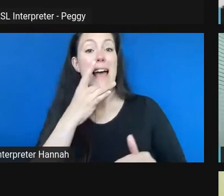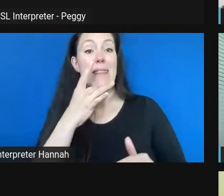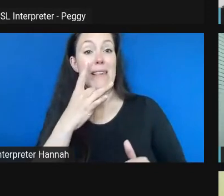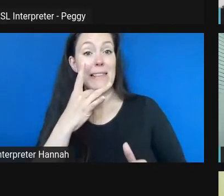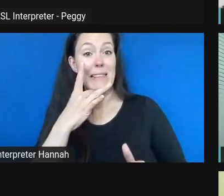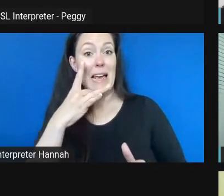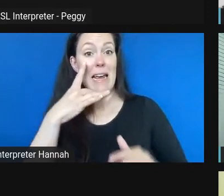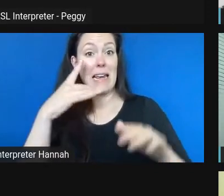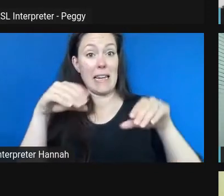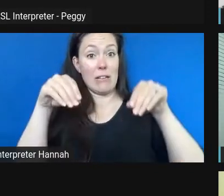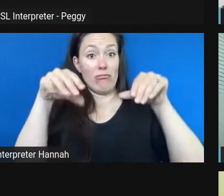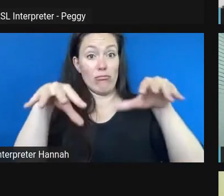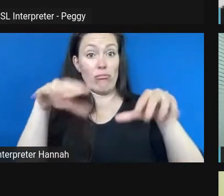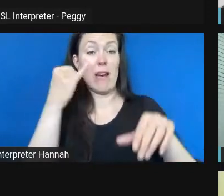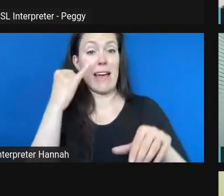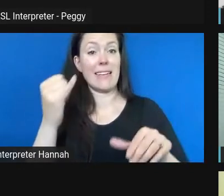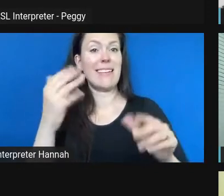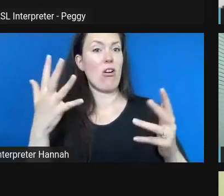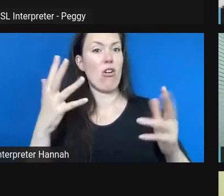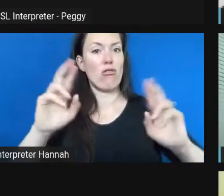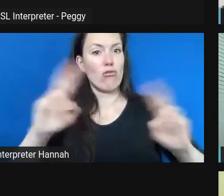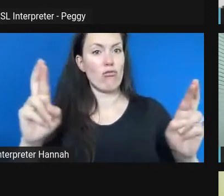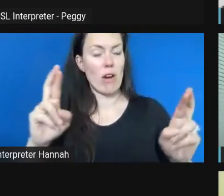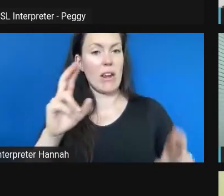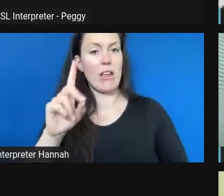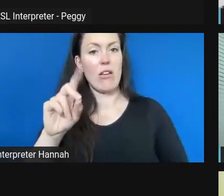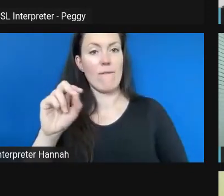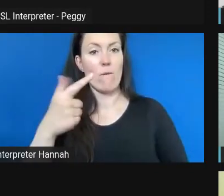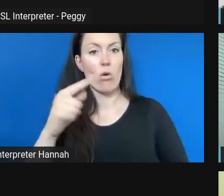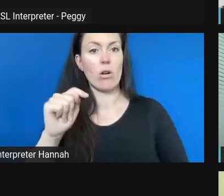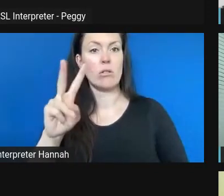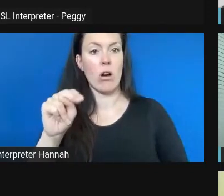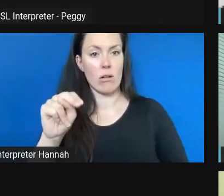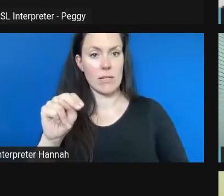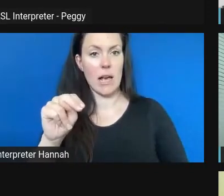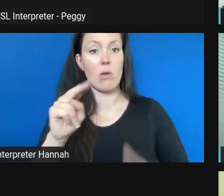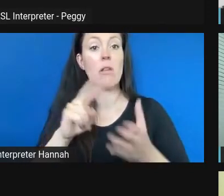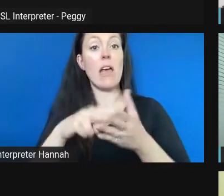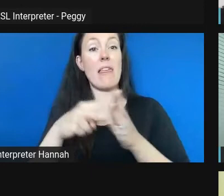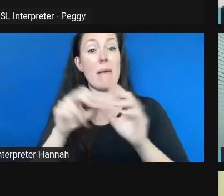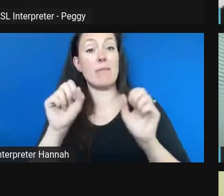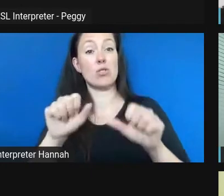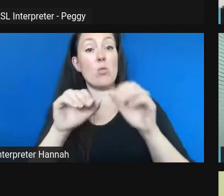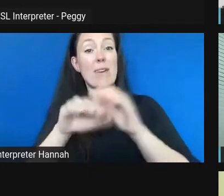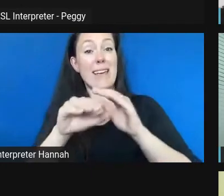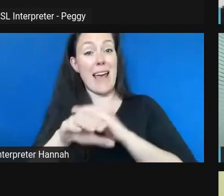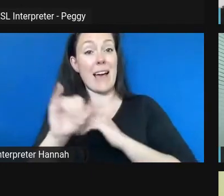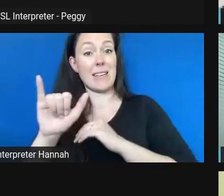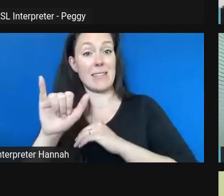Dogtown, and we were able to then, you know, access that corporate funding.